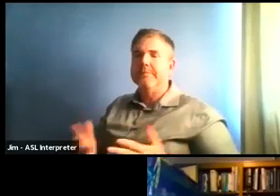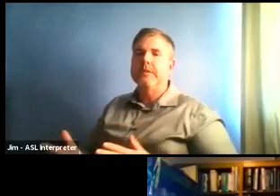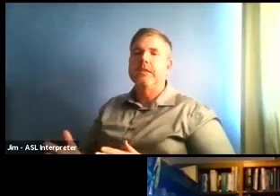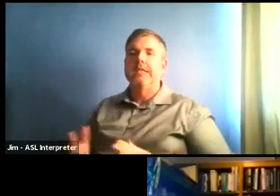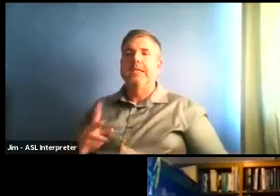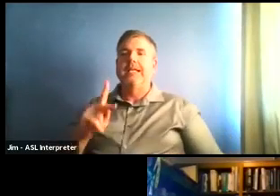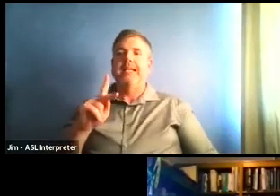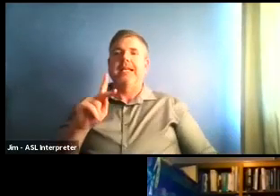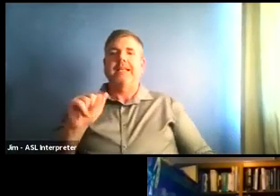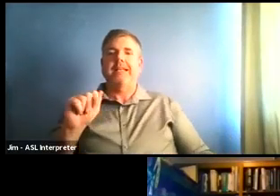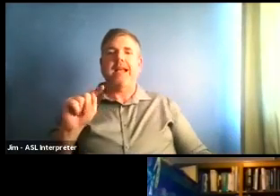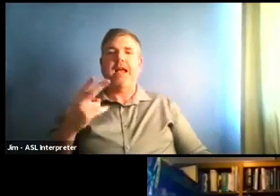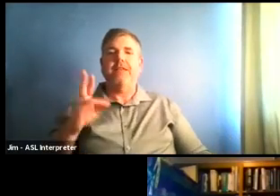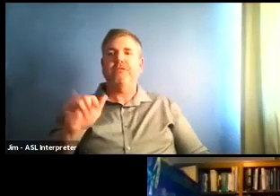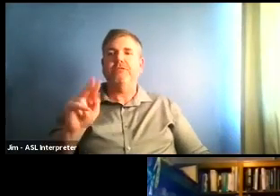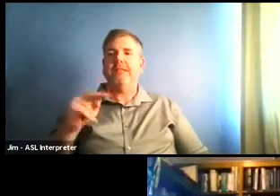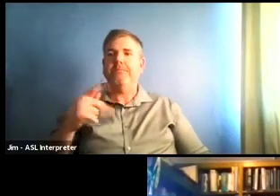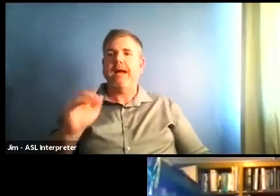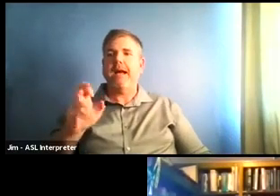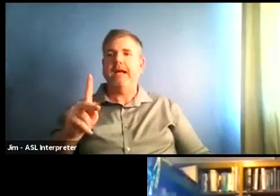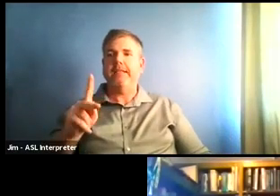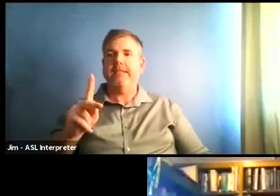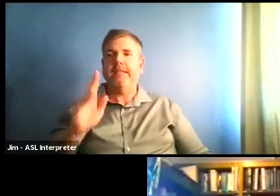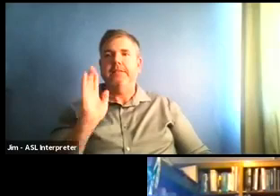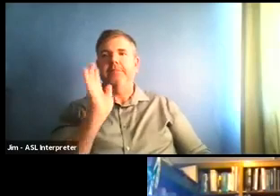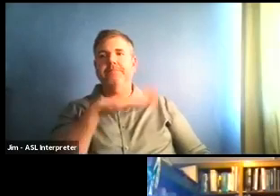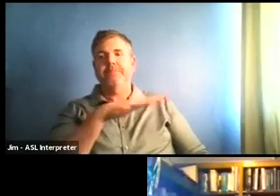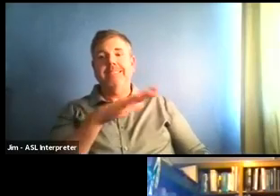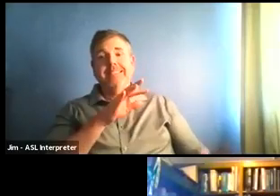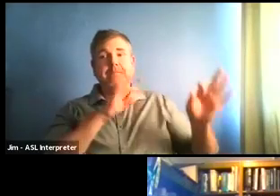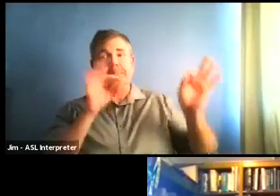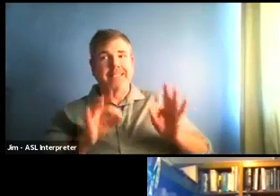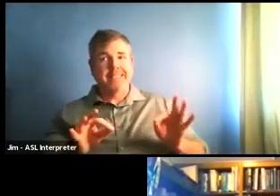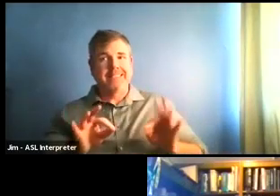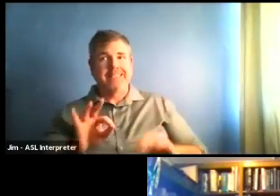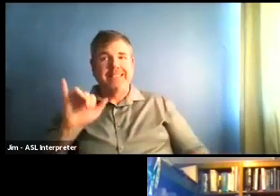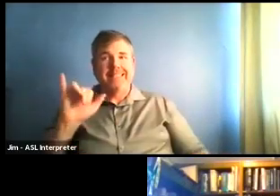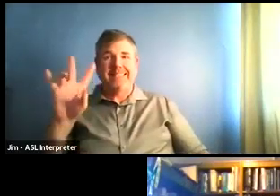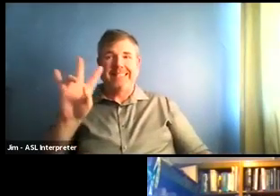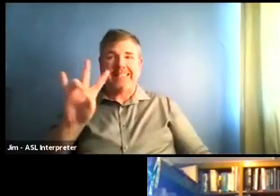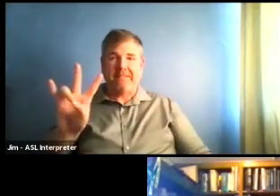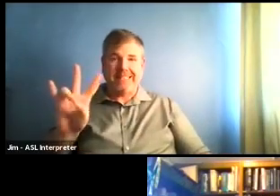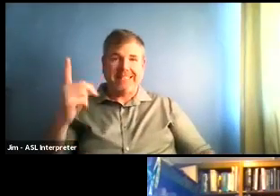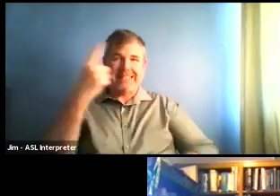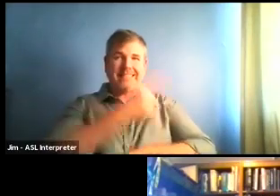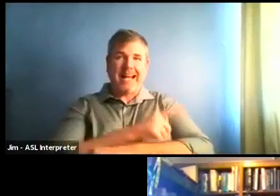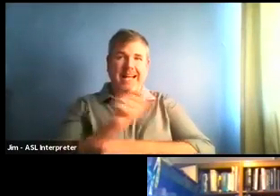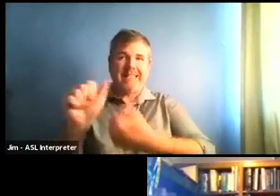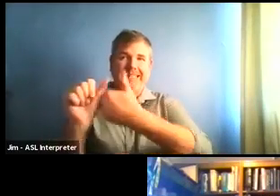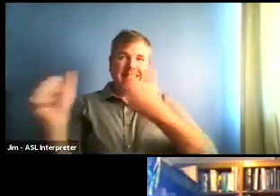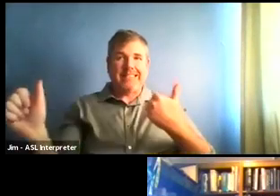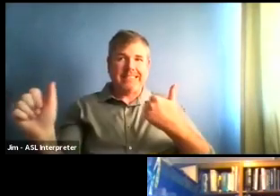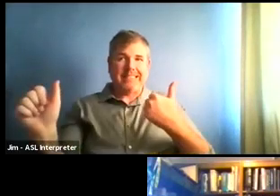part of the reason for that is they want the data to be as complete as possible. As we've talked about previously, Martin,